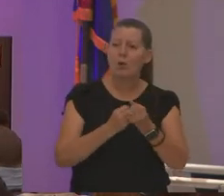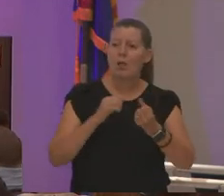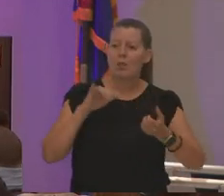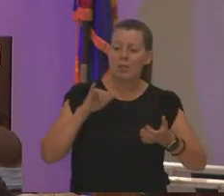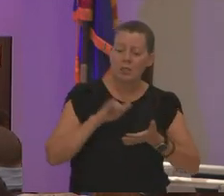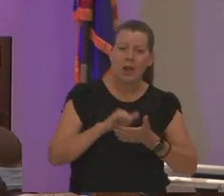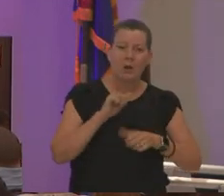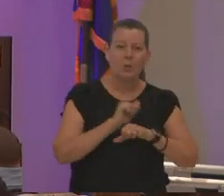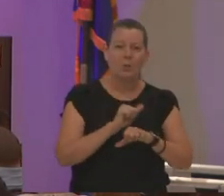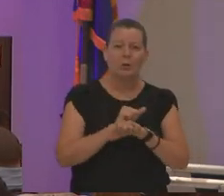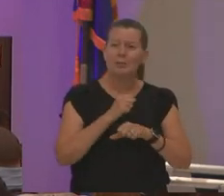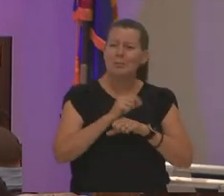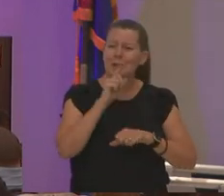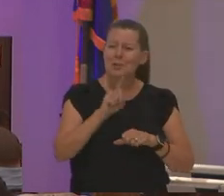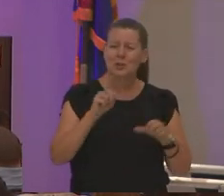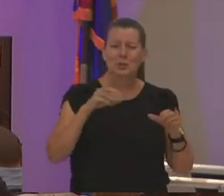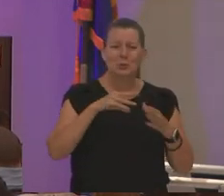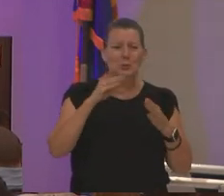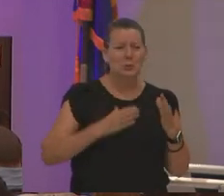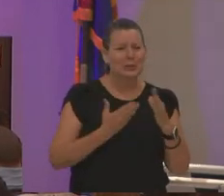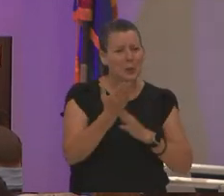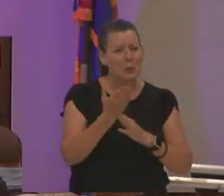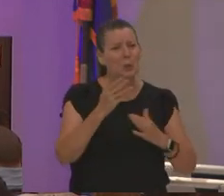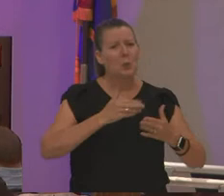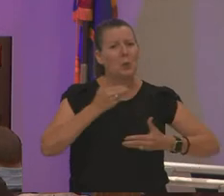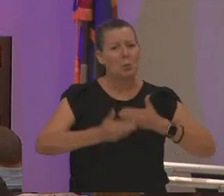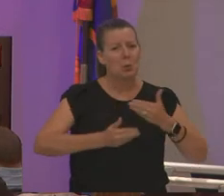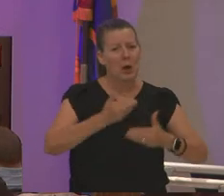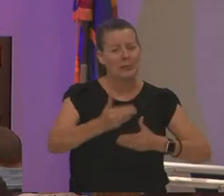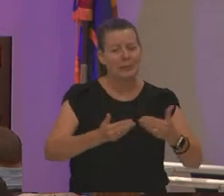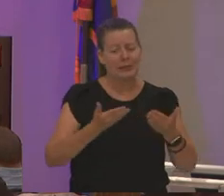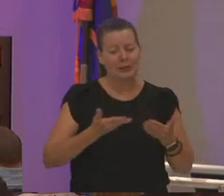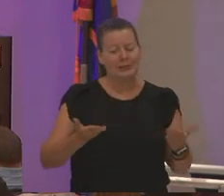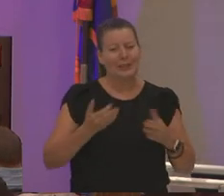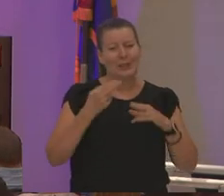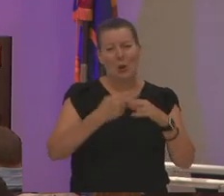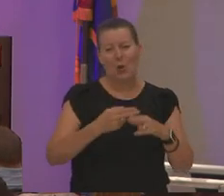sure that our students get through this process and this thing called education but lastly and